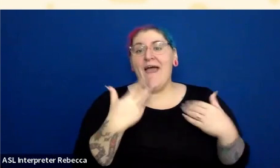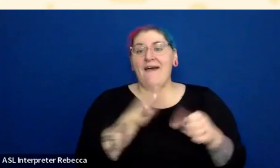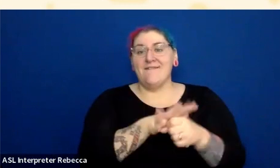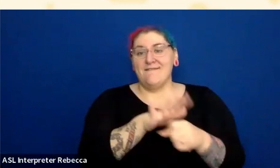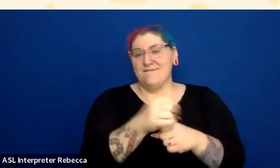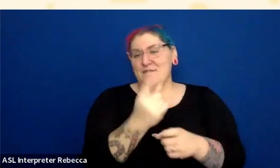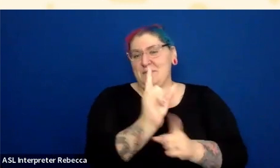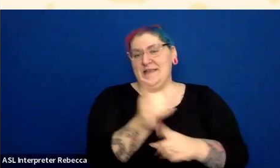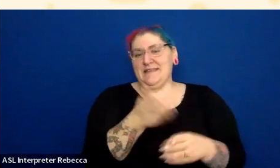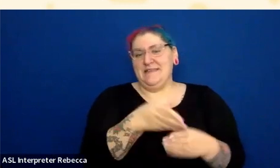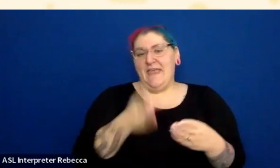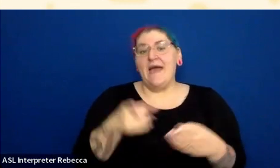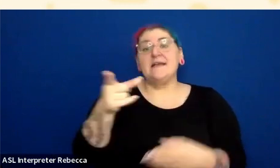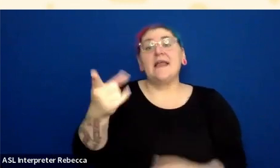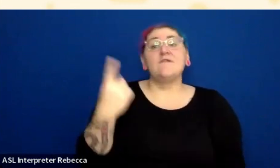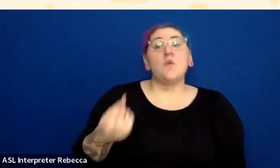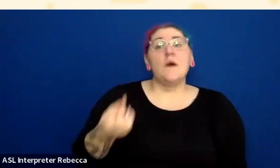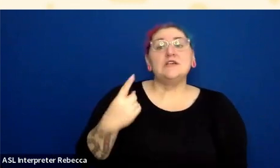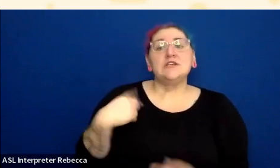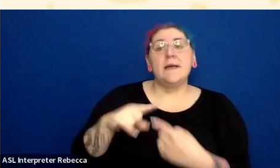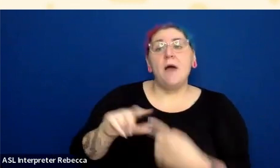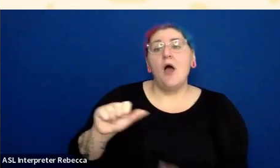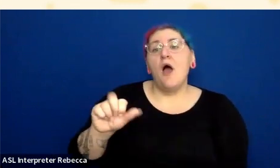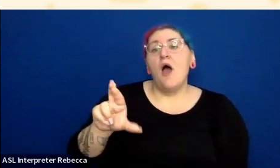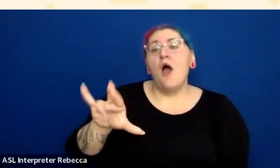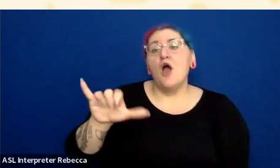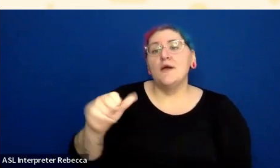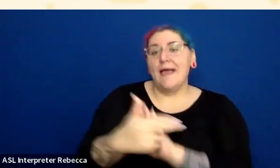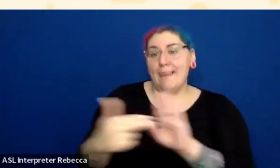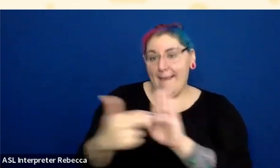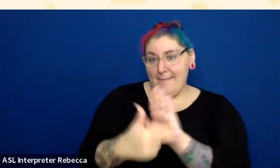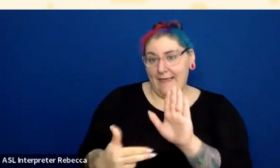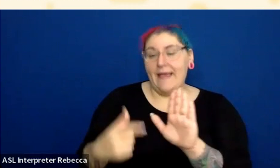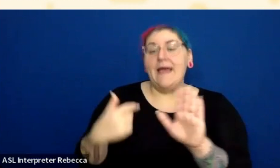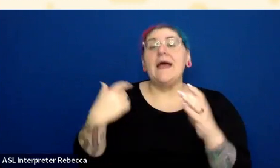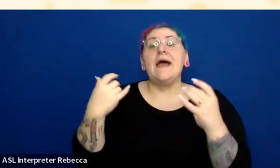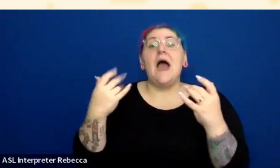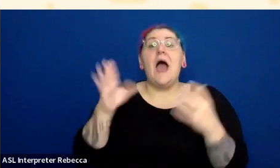And I'm going to lump that all into one category of making this accessible for screen readers.